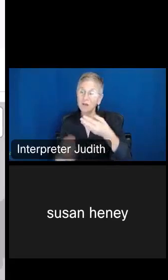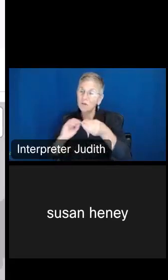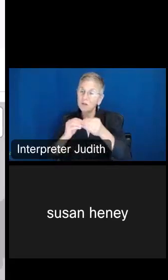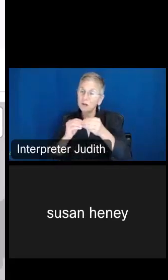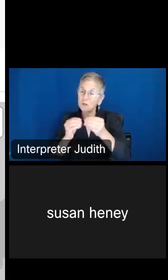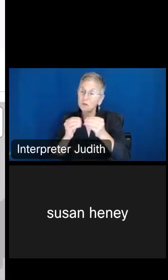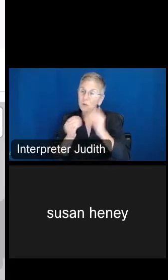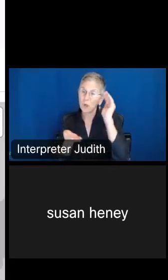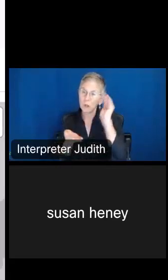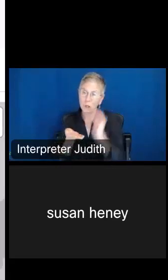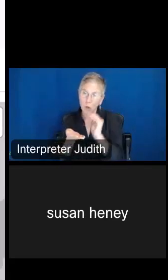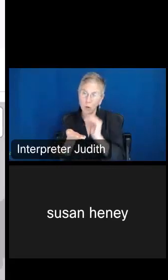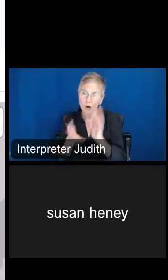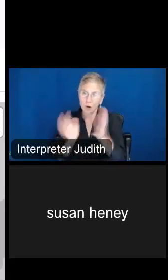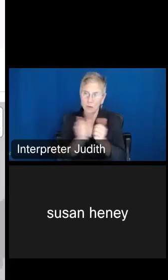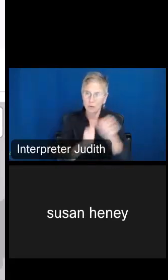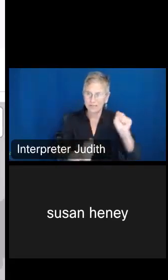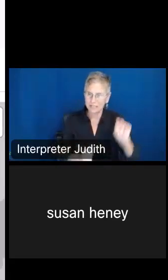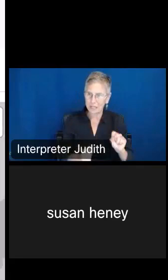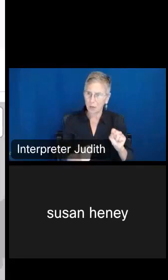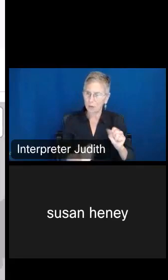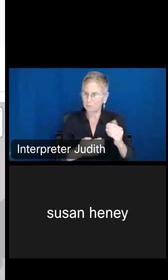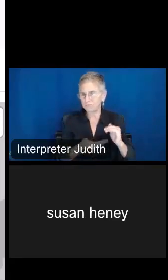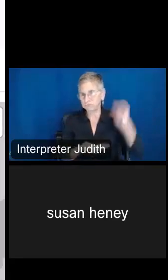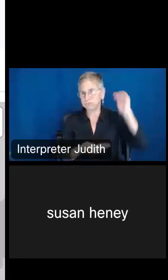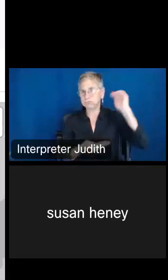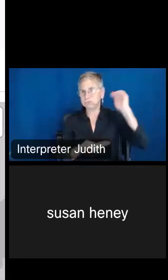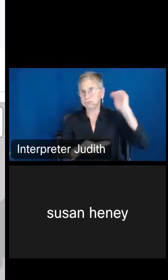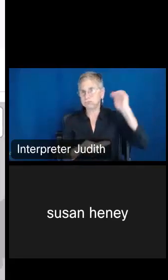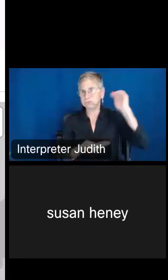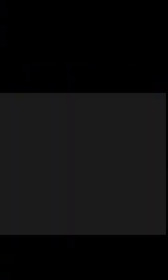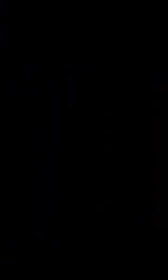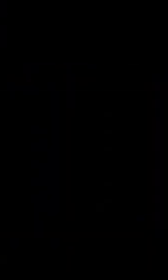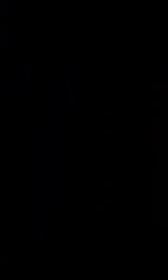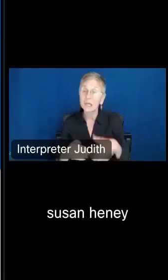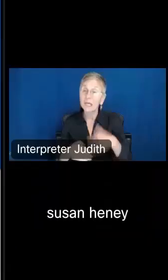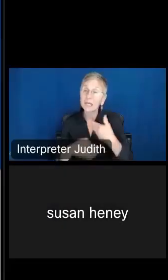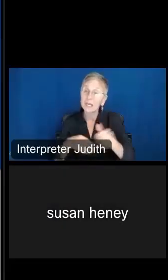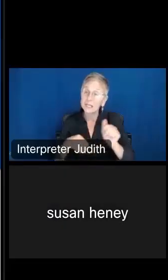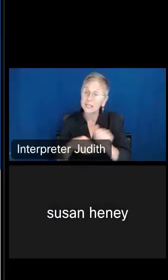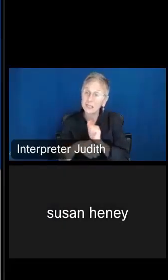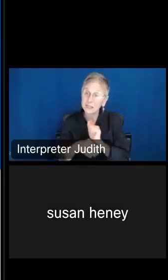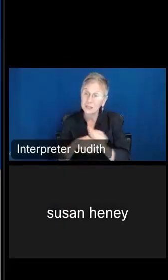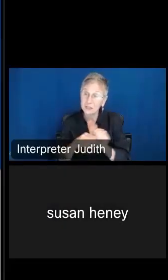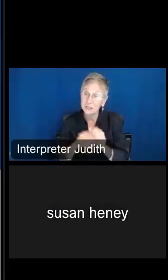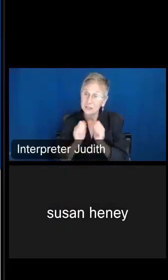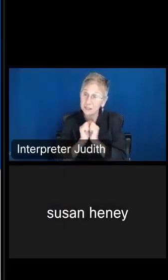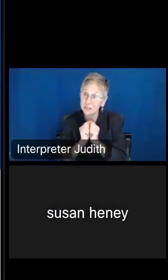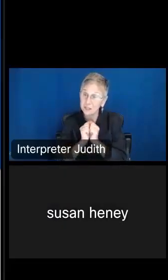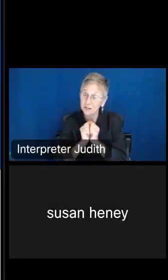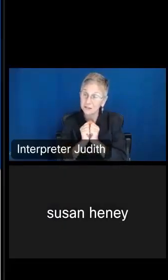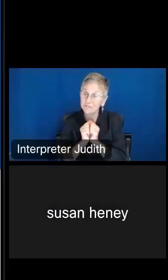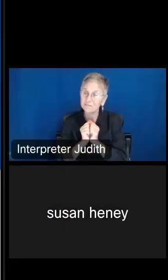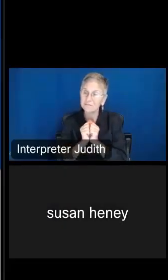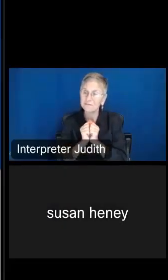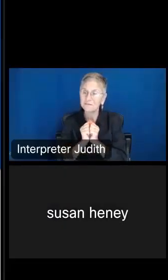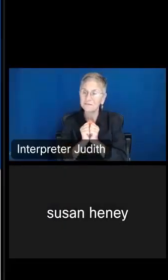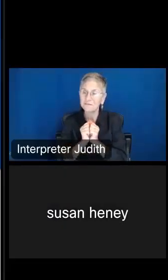lower than the South. Okay, our next exercise we're going to do together, and so if you